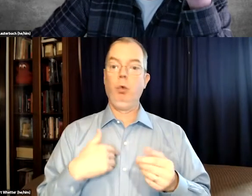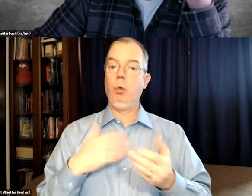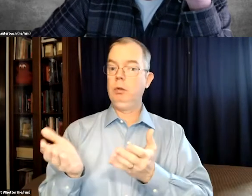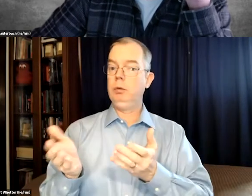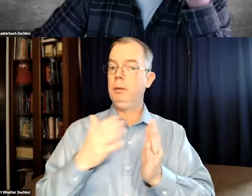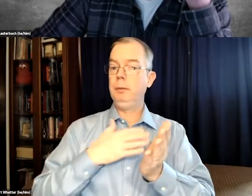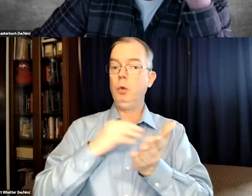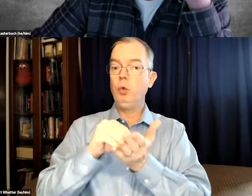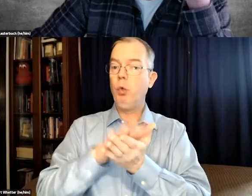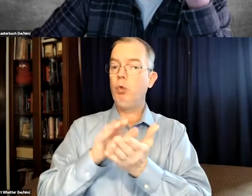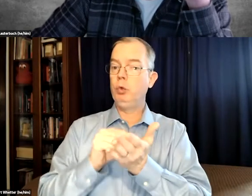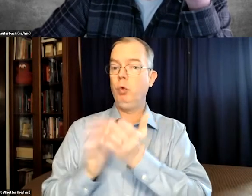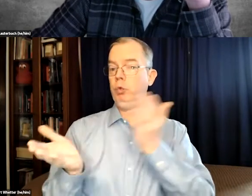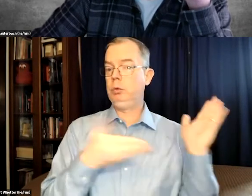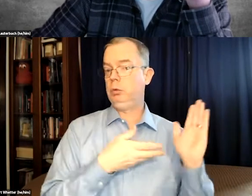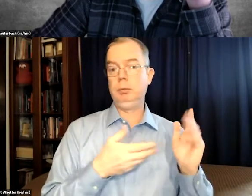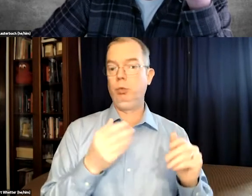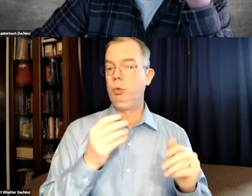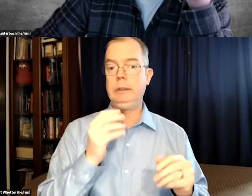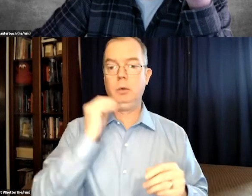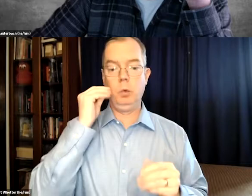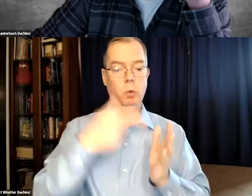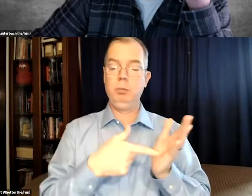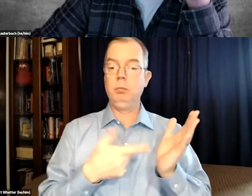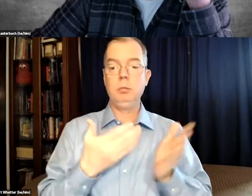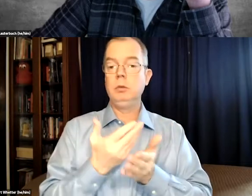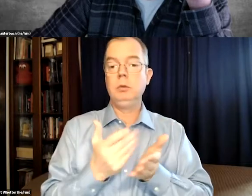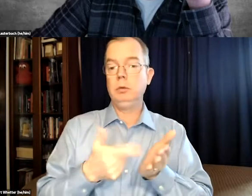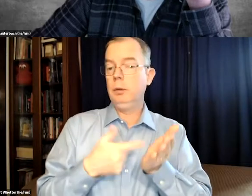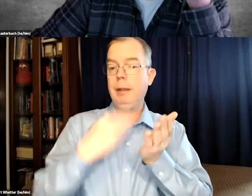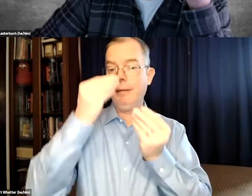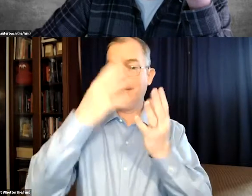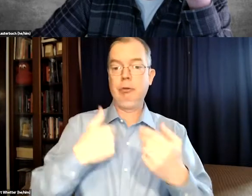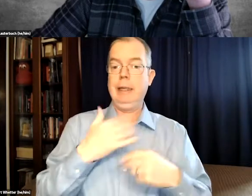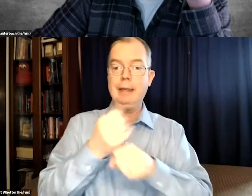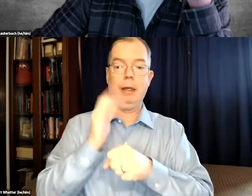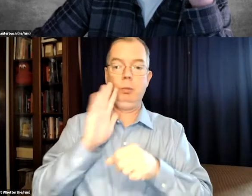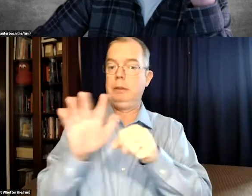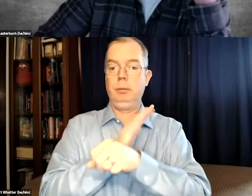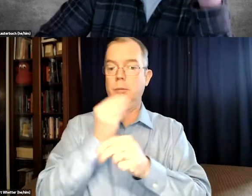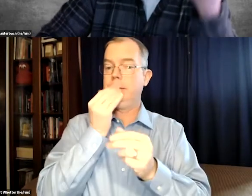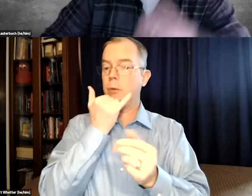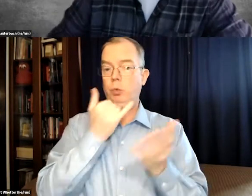sentence and be complete communication breakdown. And so sometimes I would bring these notes home,